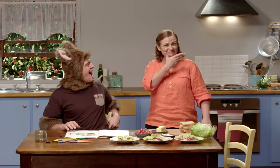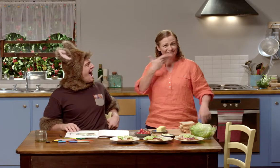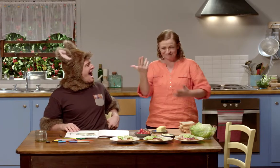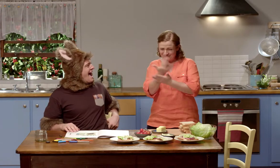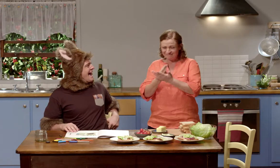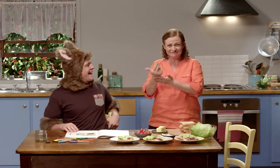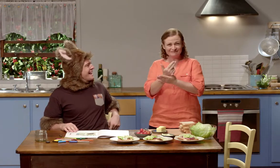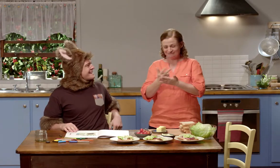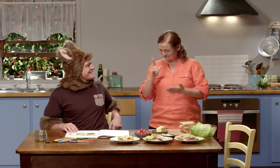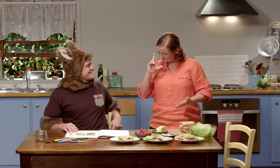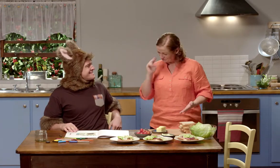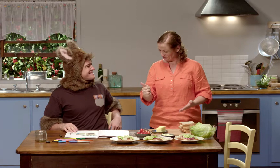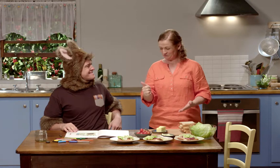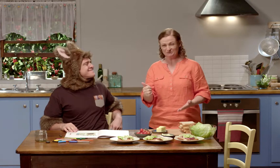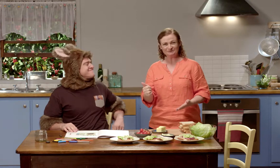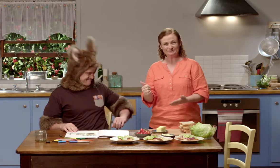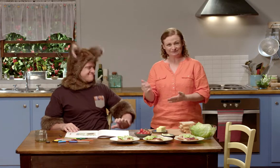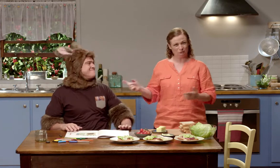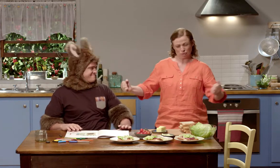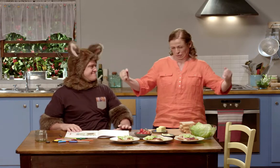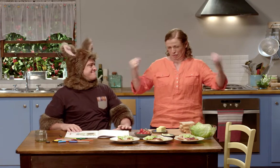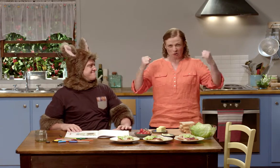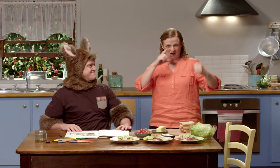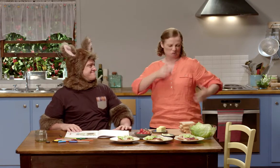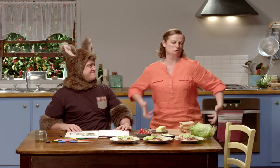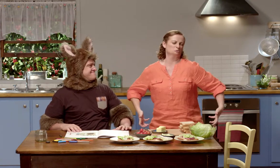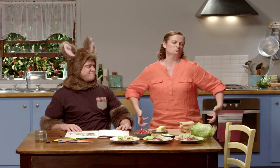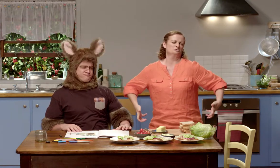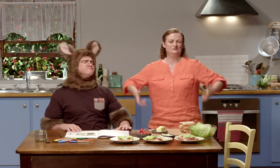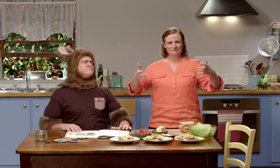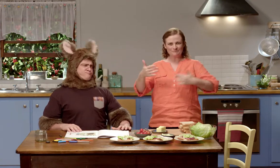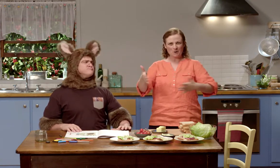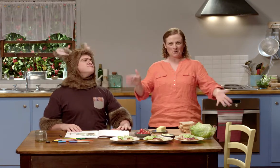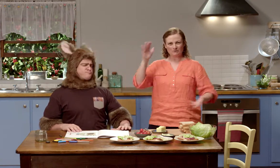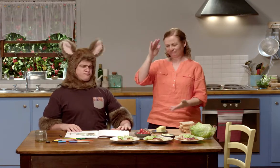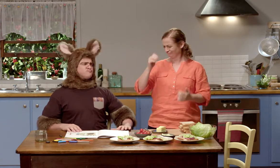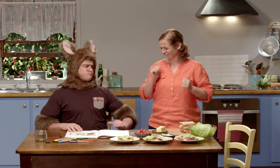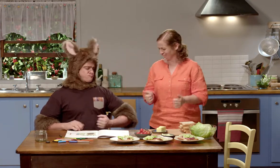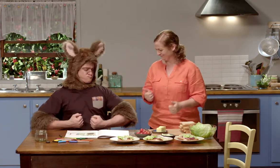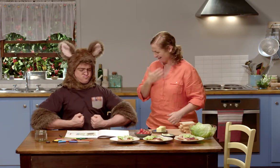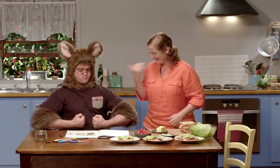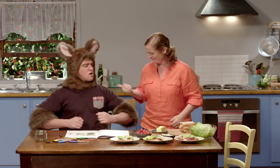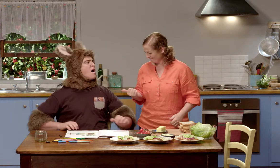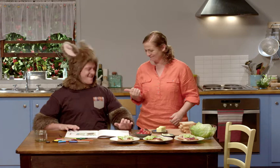Oh Possum that's a lovely picture. Look at you big and strong, lifting that heavy box